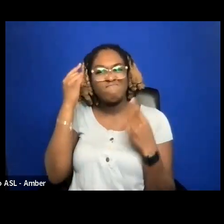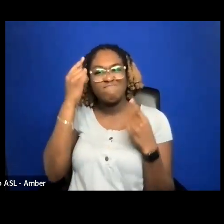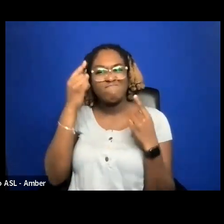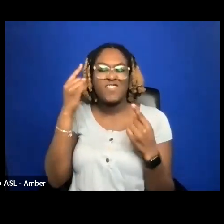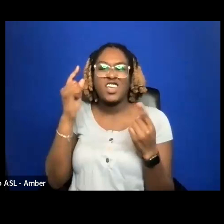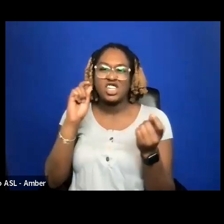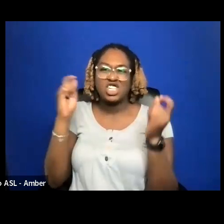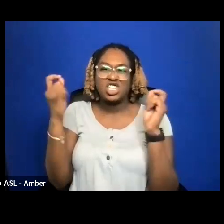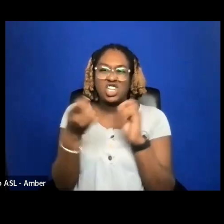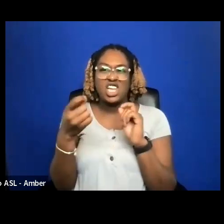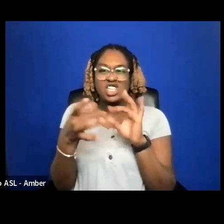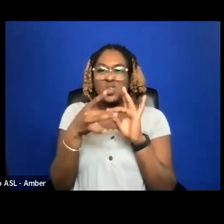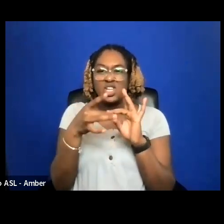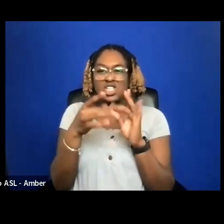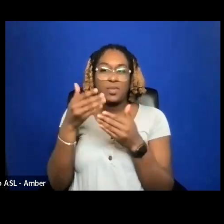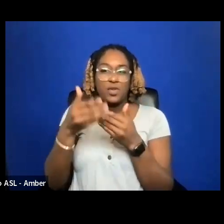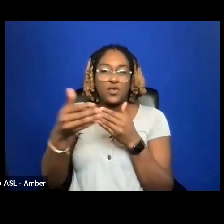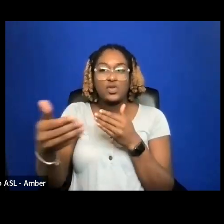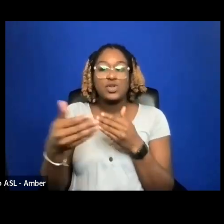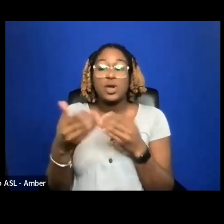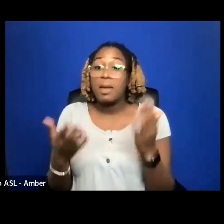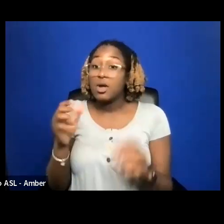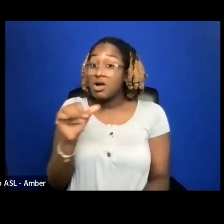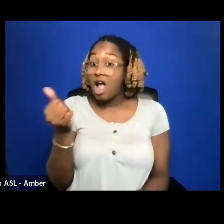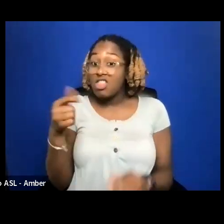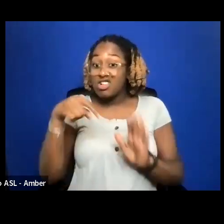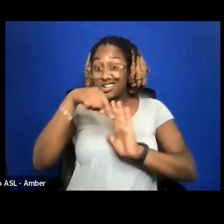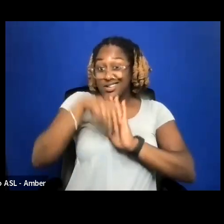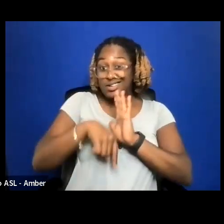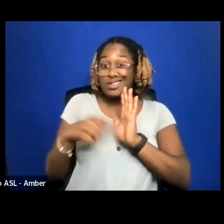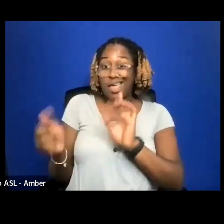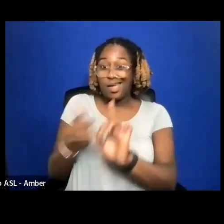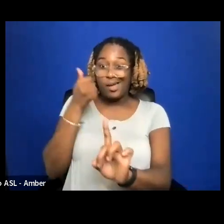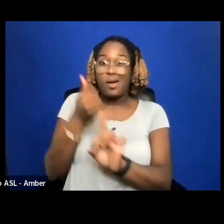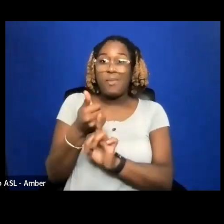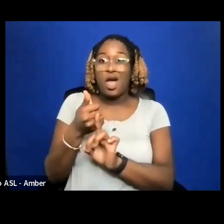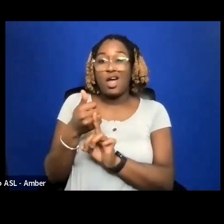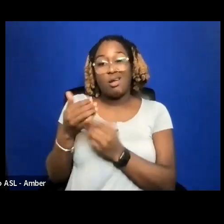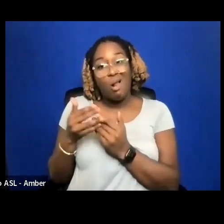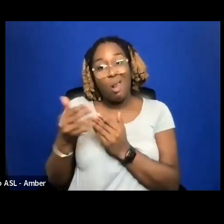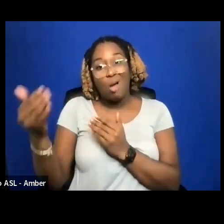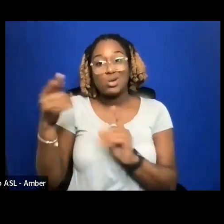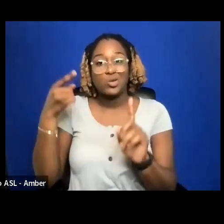THERE MAY BE OTHER DETAILS THAT IMPACT YOUR LONG-TERM GOALS. IT IS IMPORTANT TO UNDERSTAND THAT